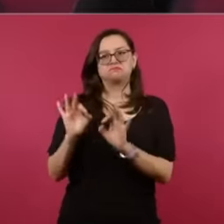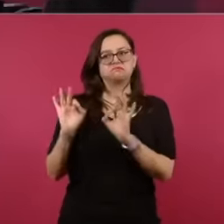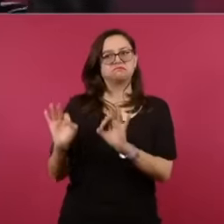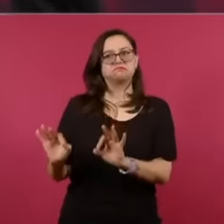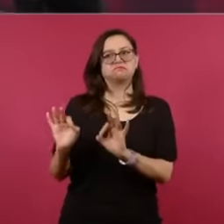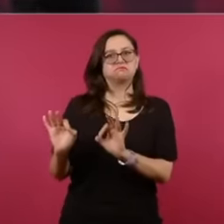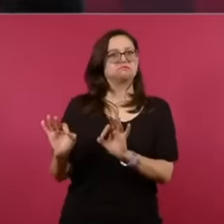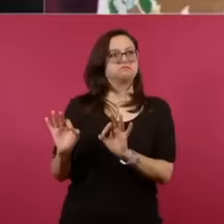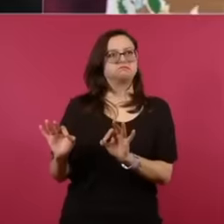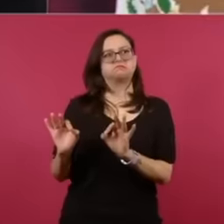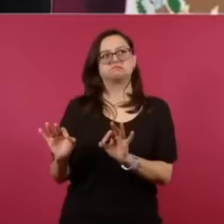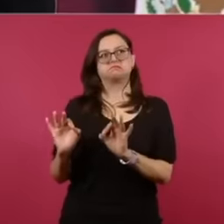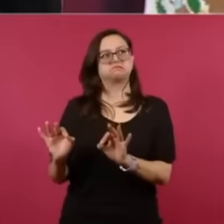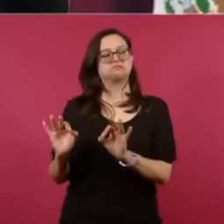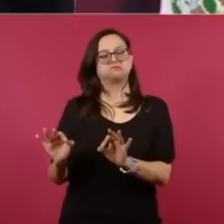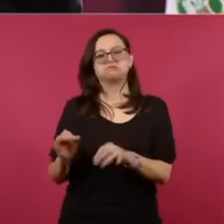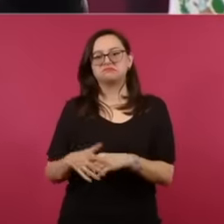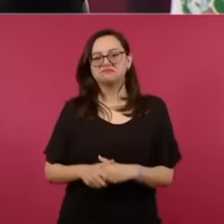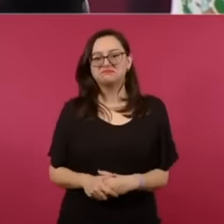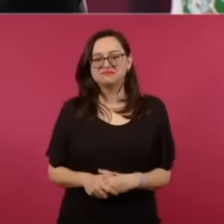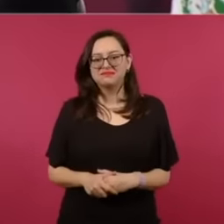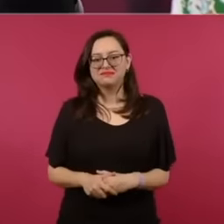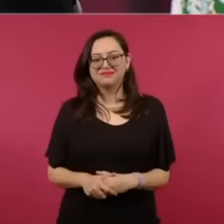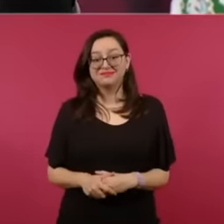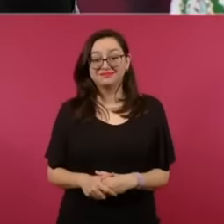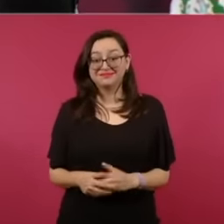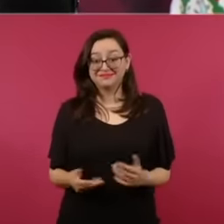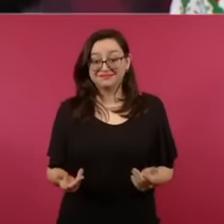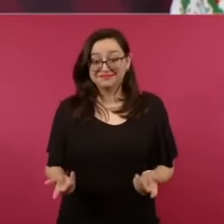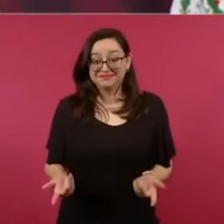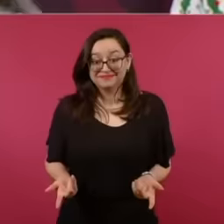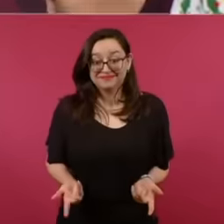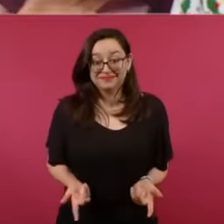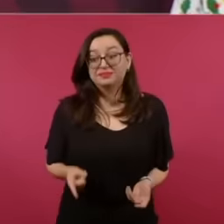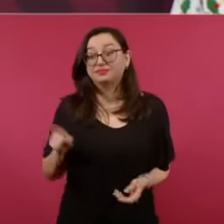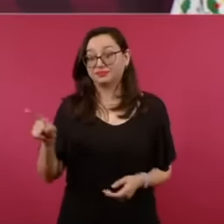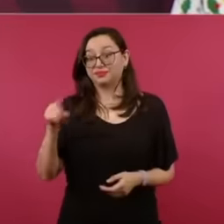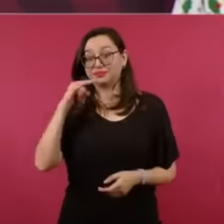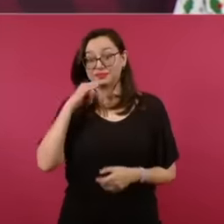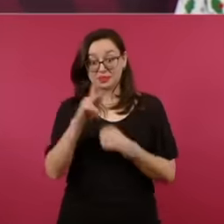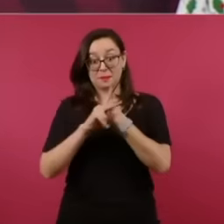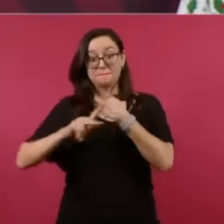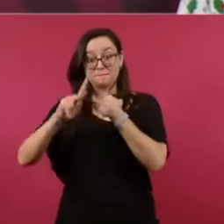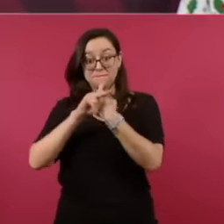it caught my attention that There were no